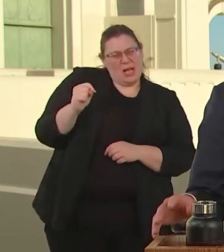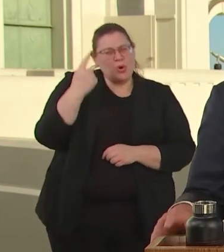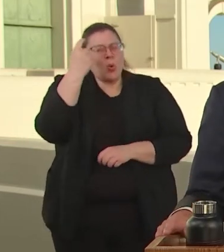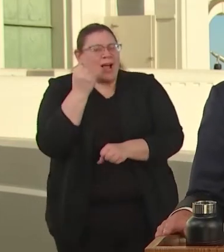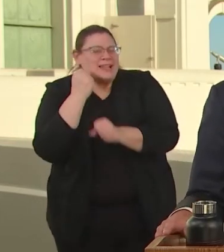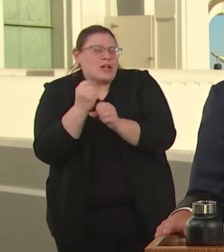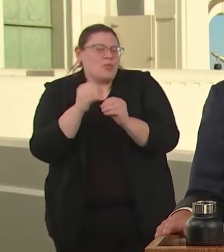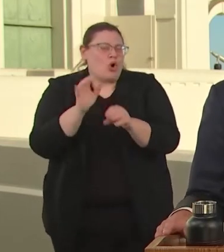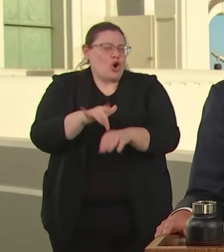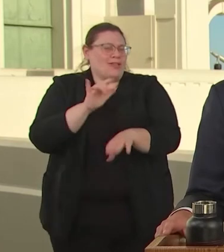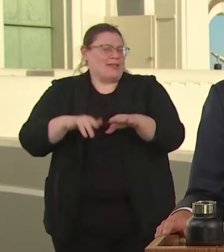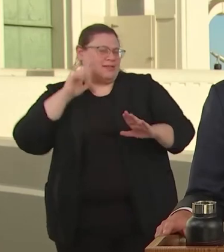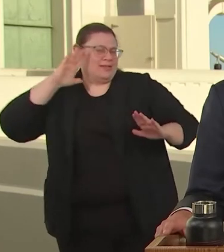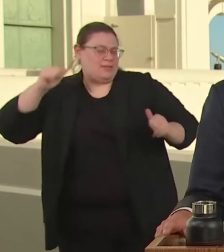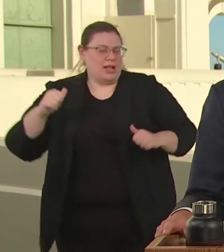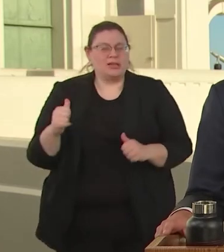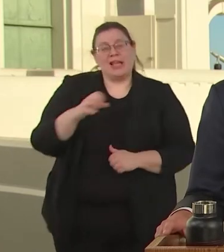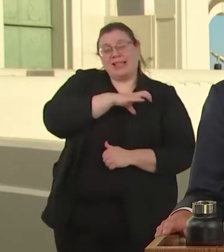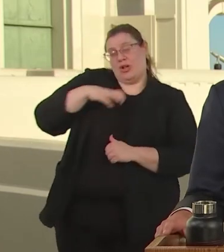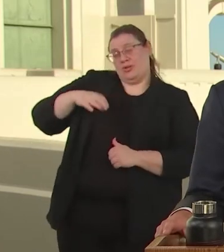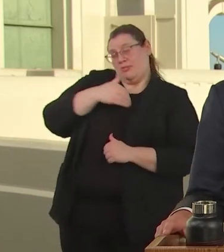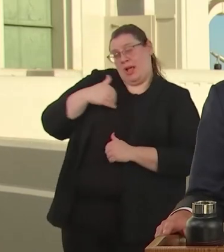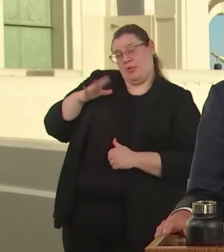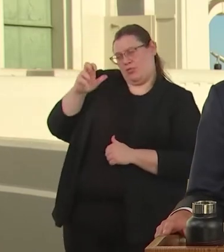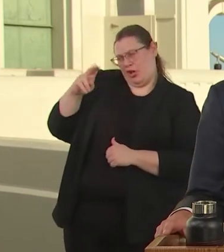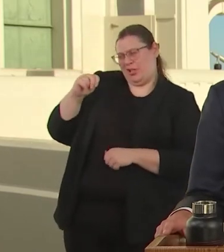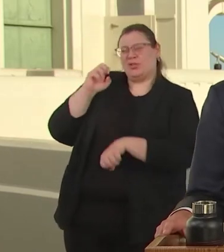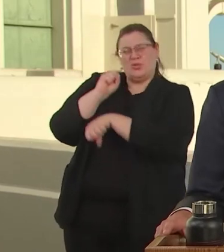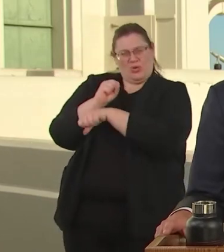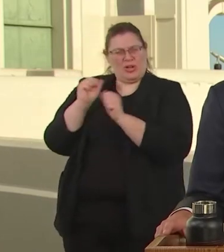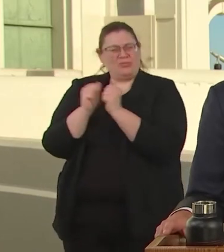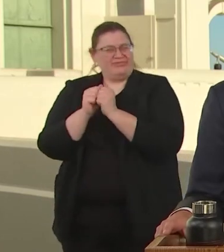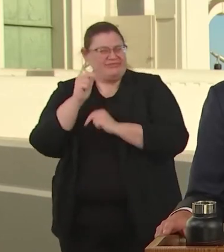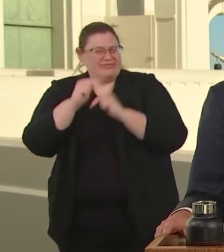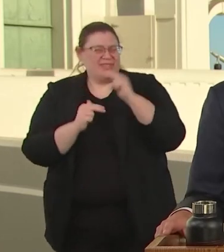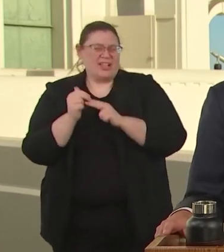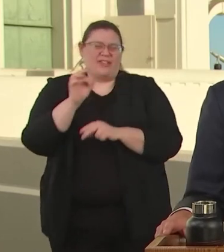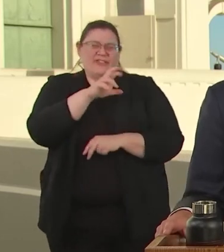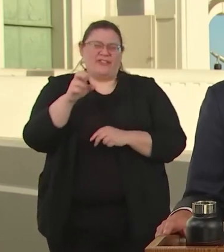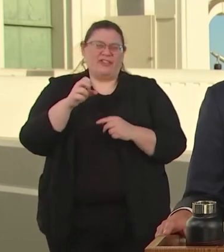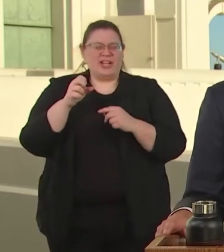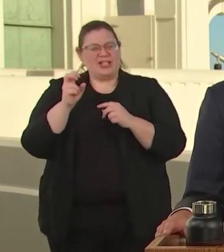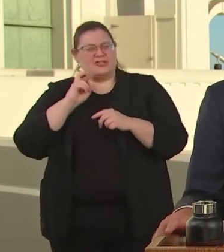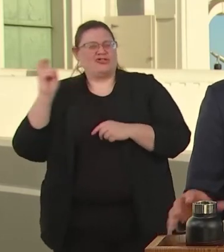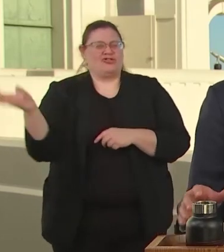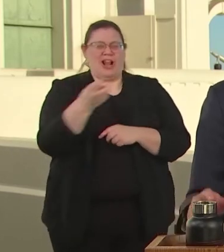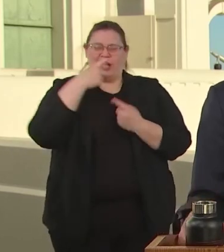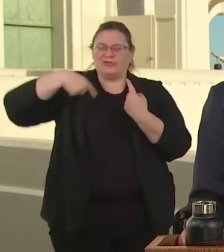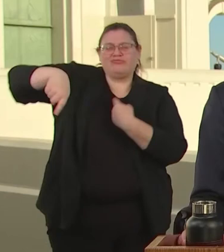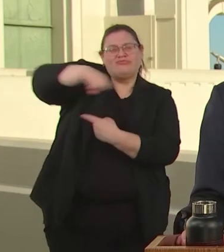BUILDING ON A FREE TRANSIT MOVEMENT IN LOS ANGELES. STARTING WITH STUDENTS THIS FALL AND EVENTUALLY REACHING